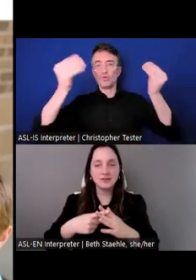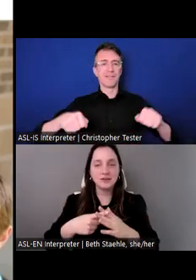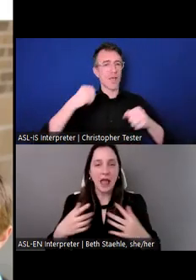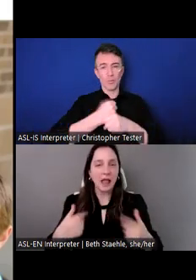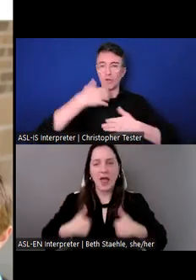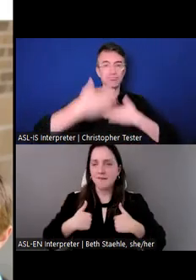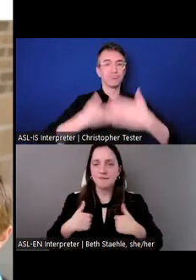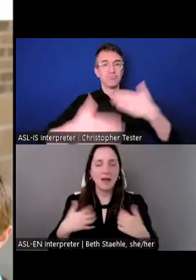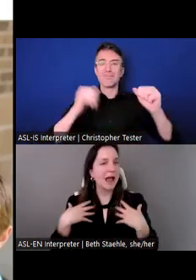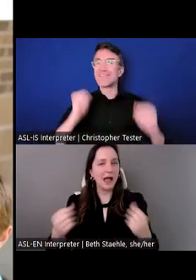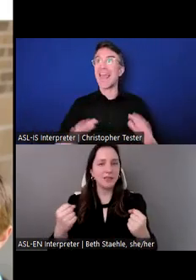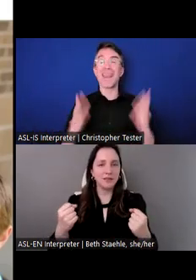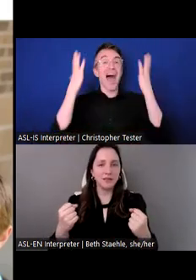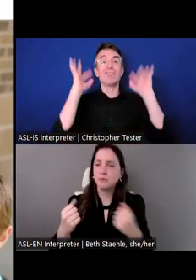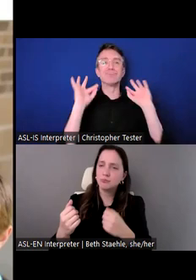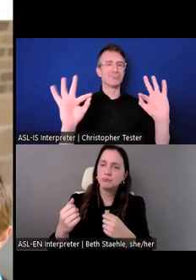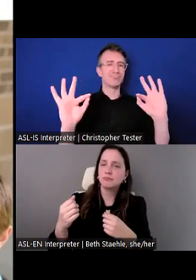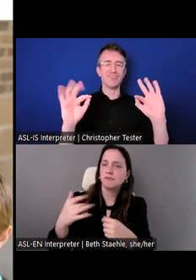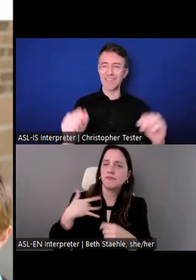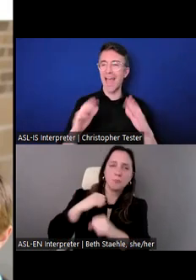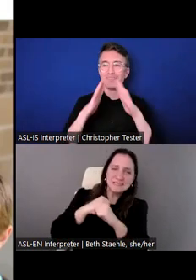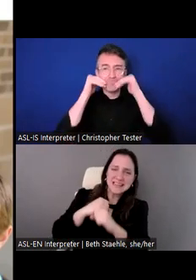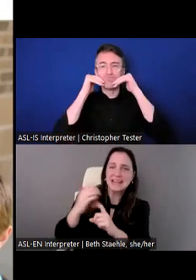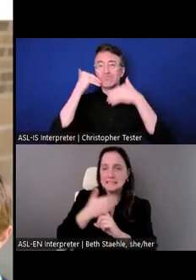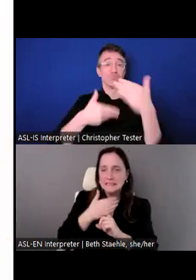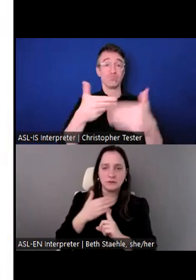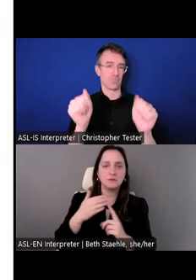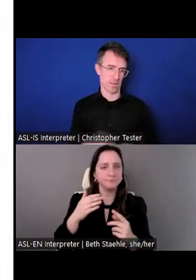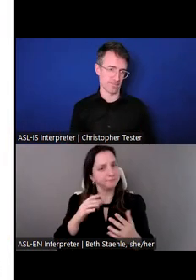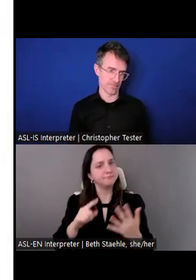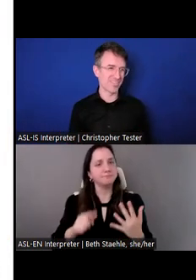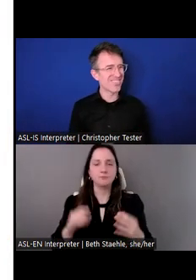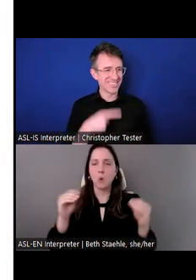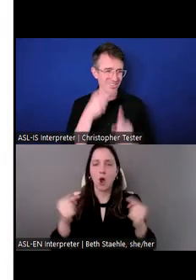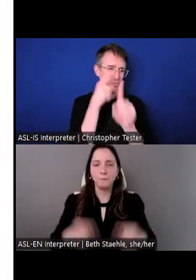If you go to the next slide.